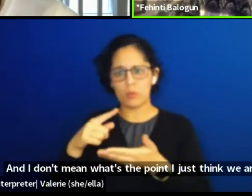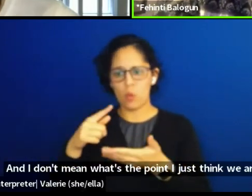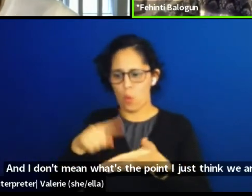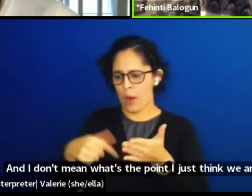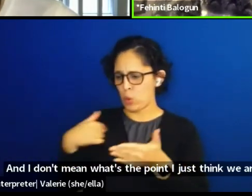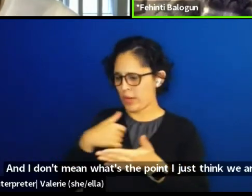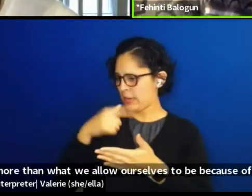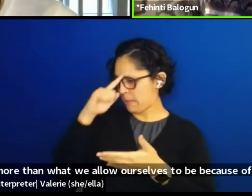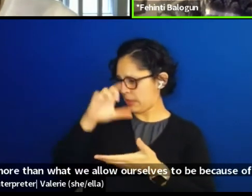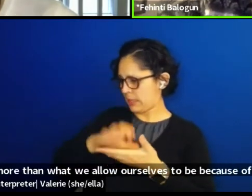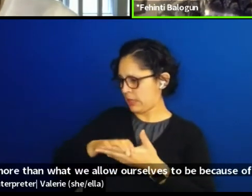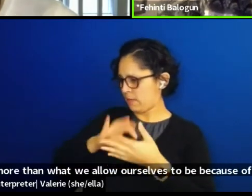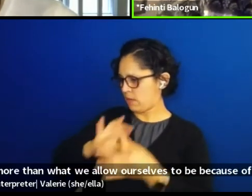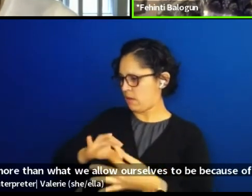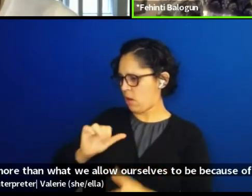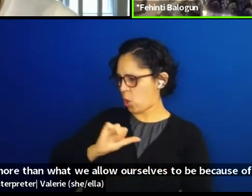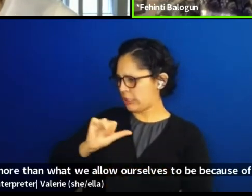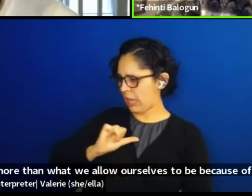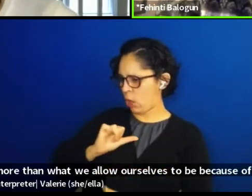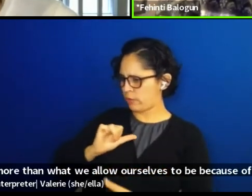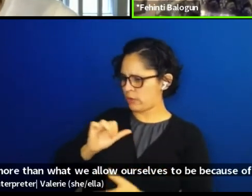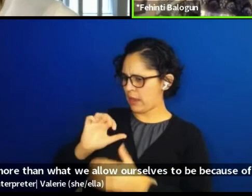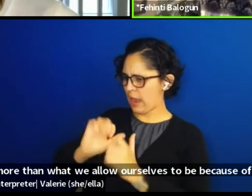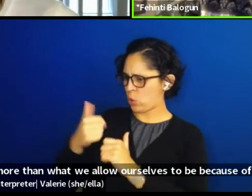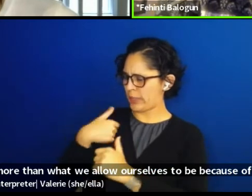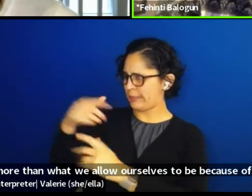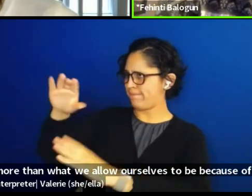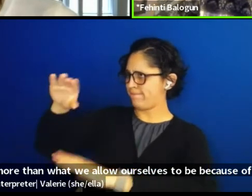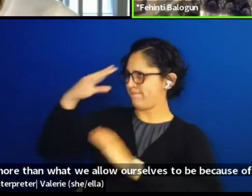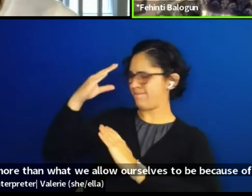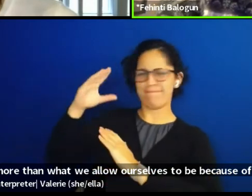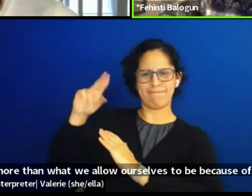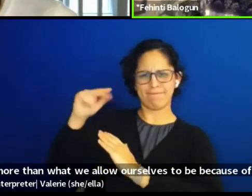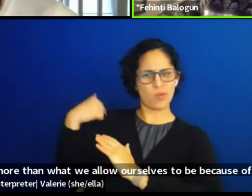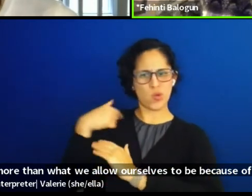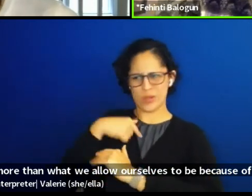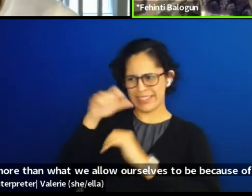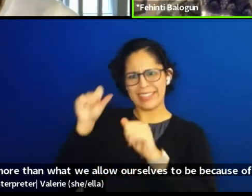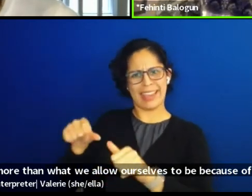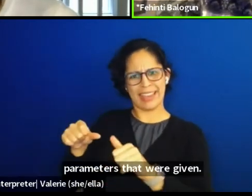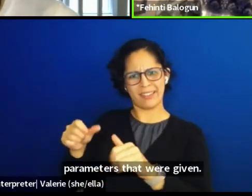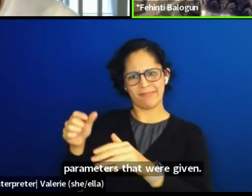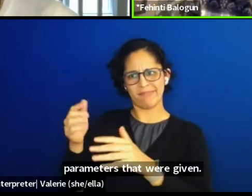because of the parameters that we're given. This is coming off the topic by promising coming back,